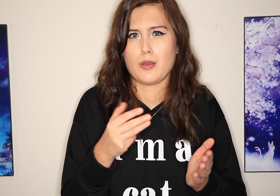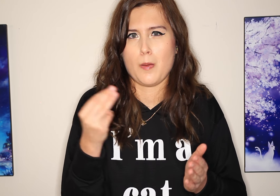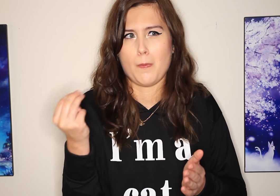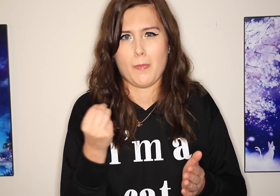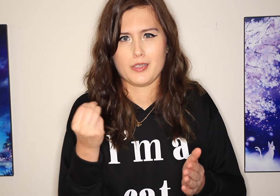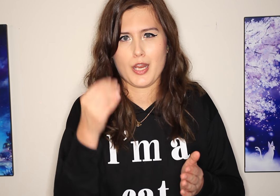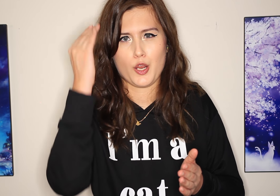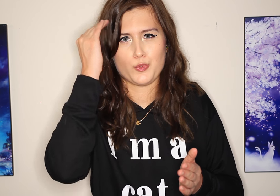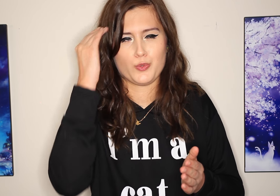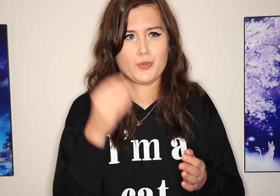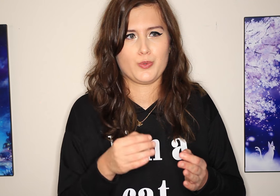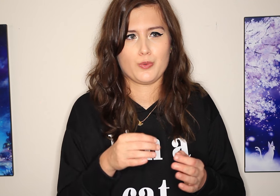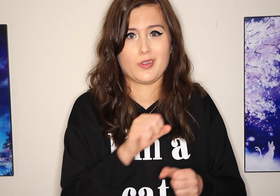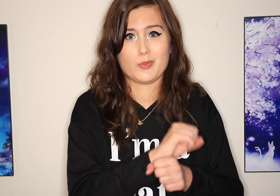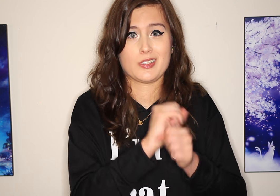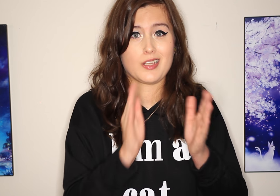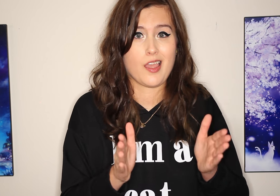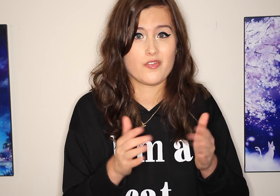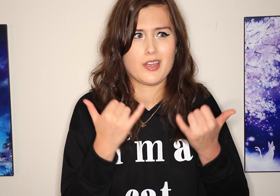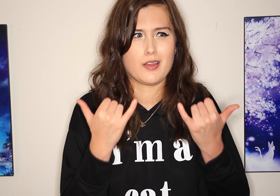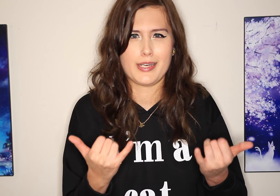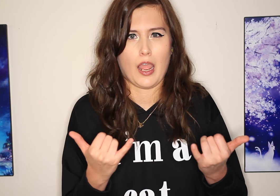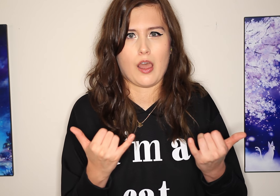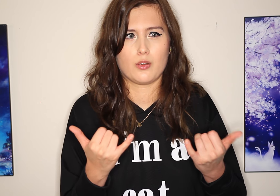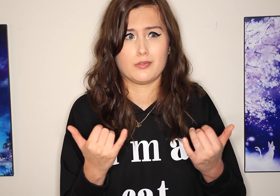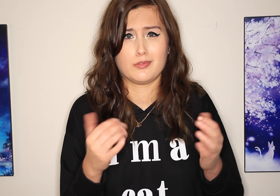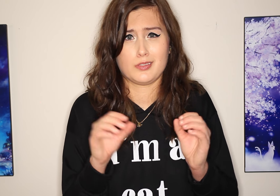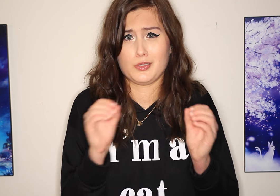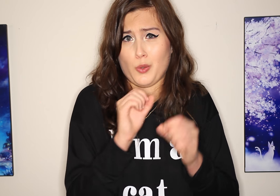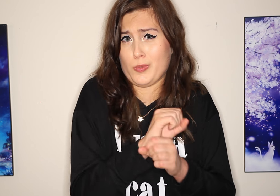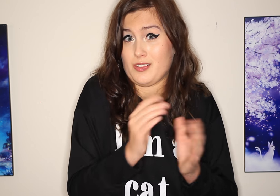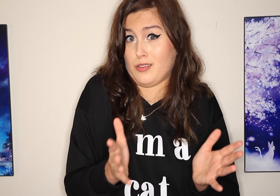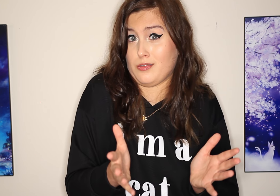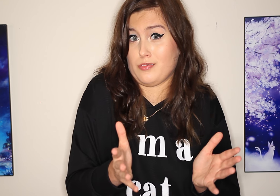Monday, they knew they had the staff and now, there’s no staff.